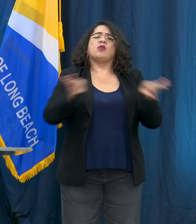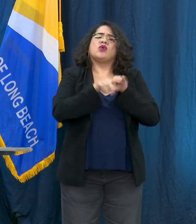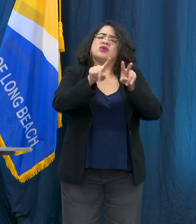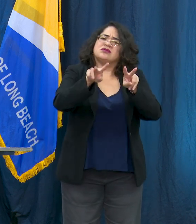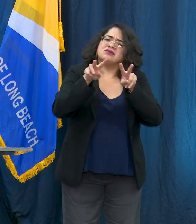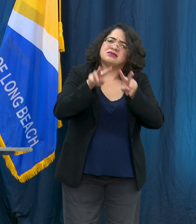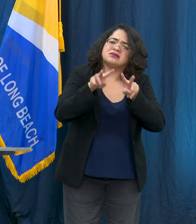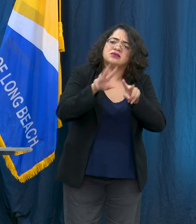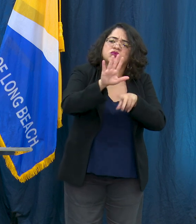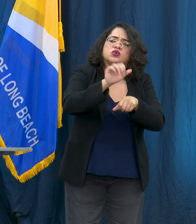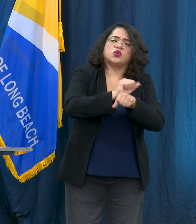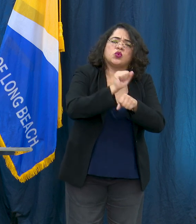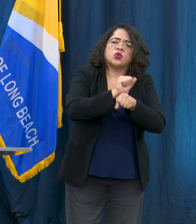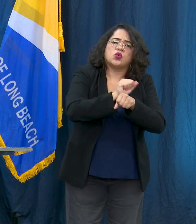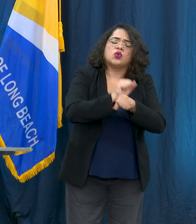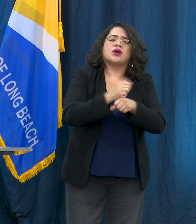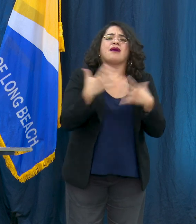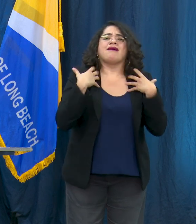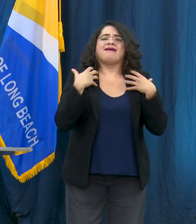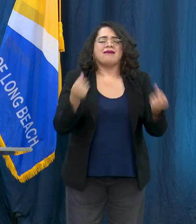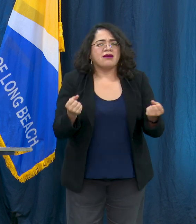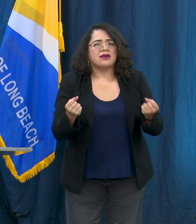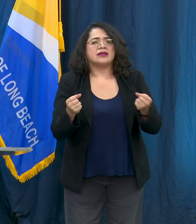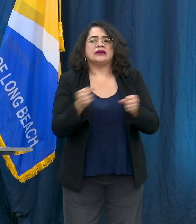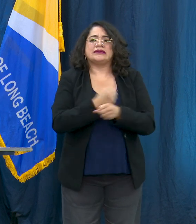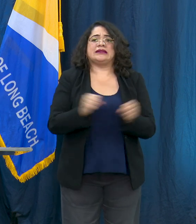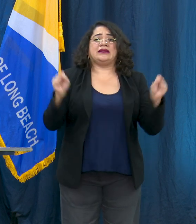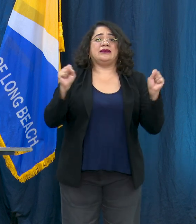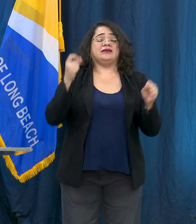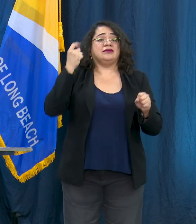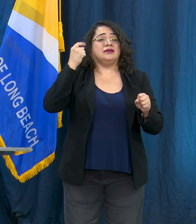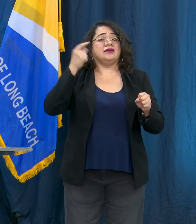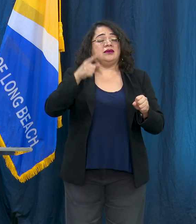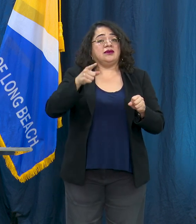to just be healthy and safe. The ability to continue to reopen our city